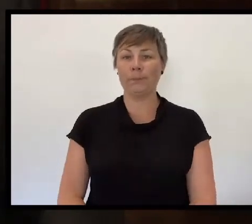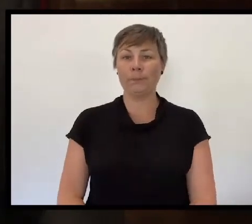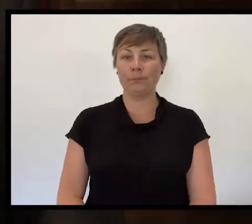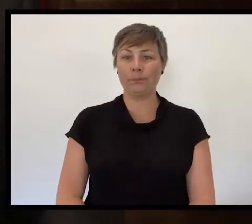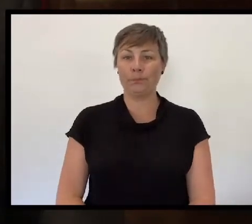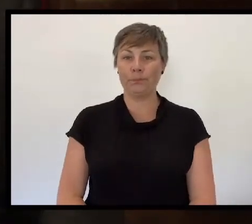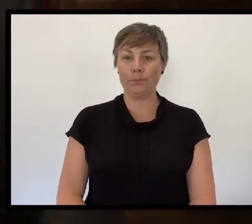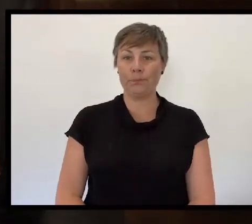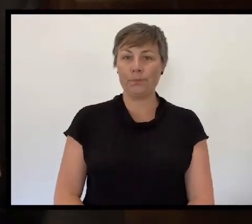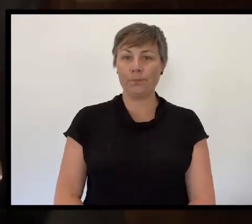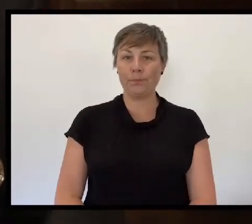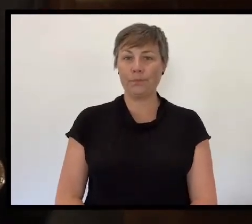Shrine Guard dismount.